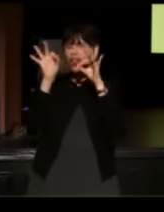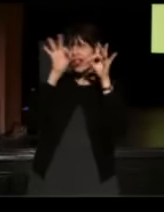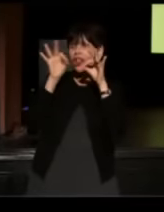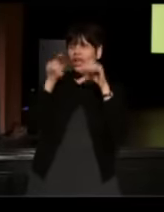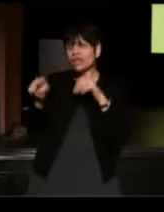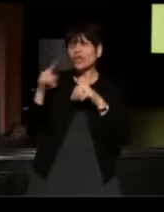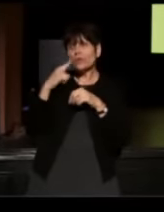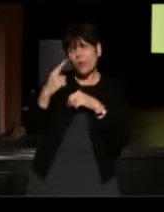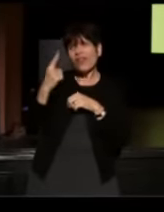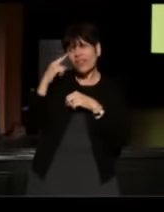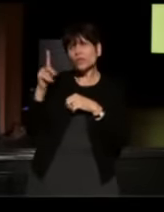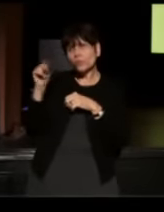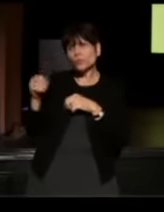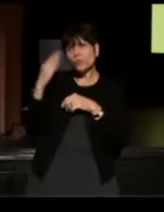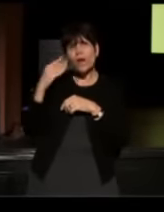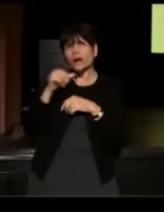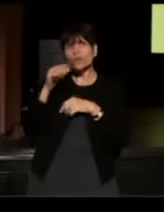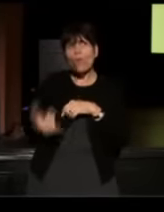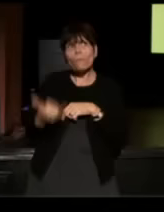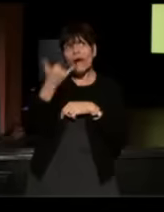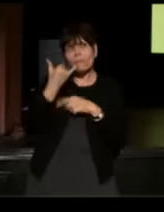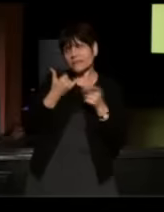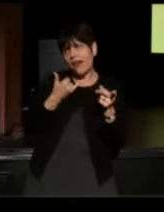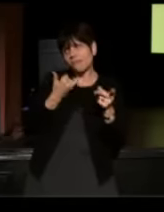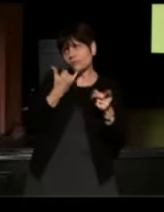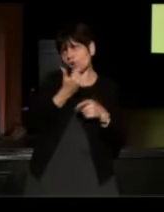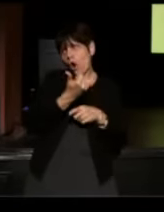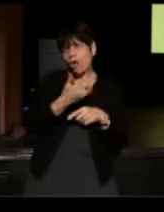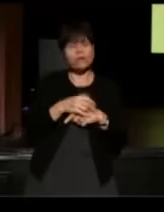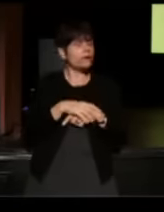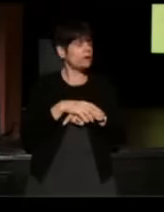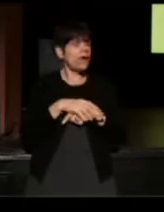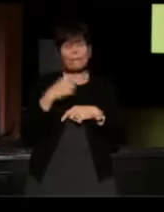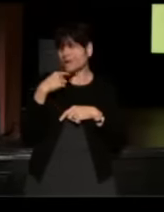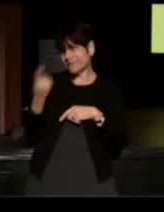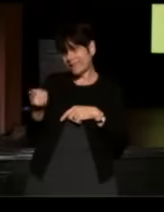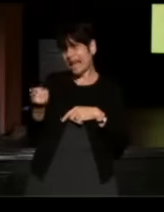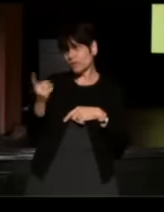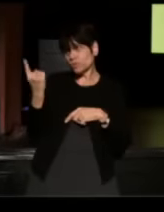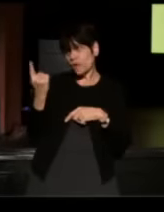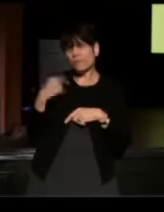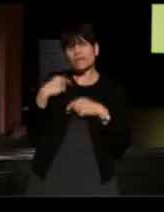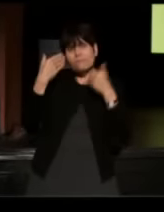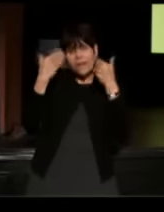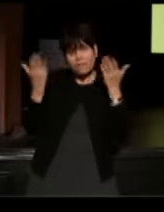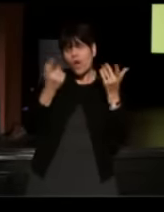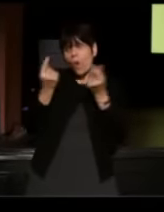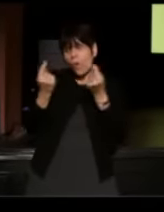"But you won't even pick up the damn telephone. "I'm going to tell you something today and you might not know what to think of it now